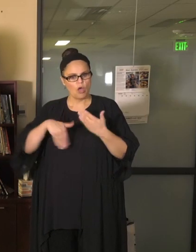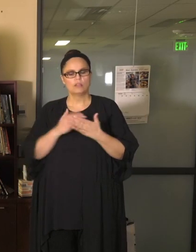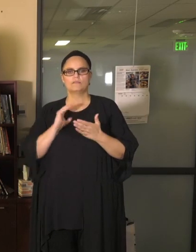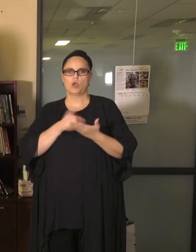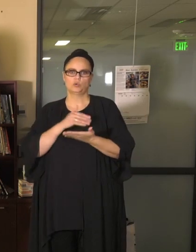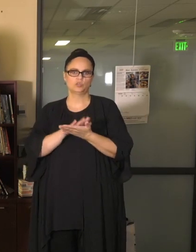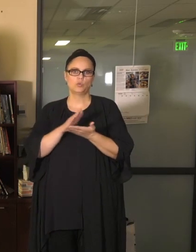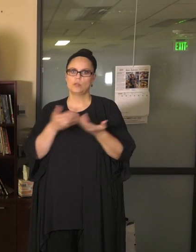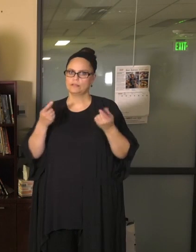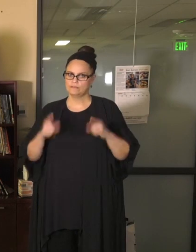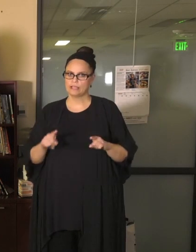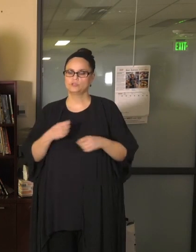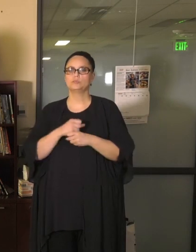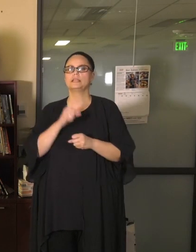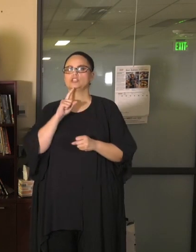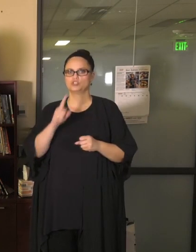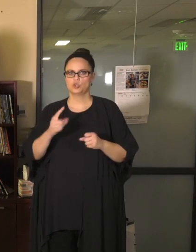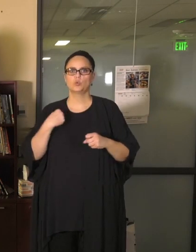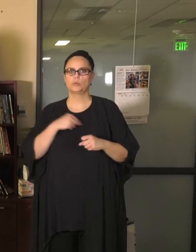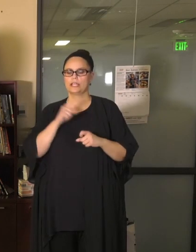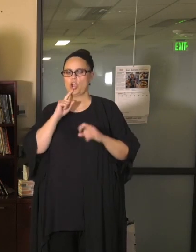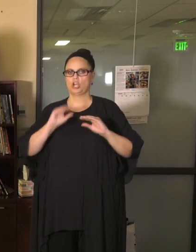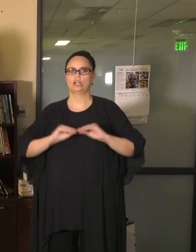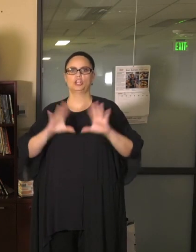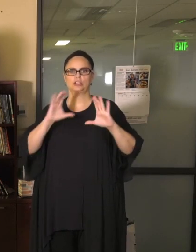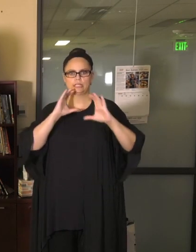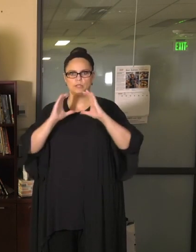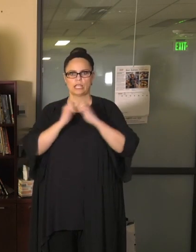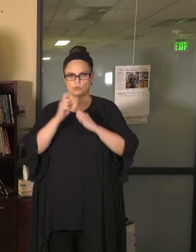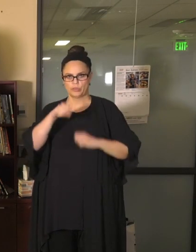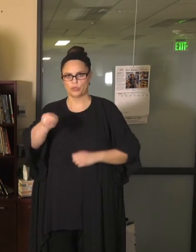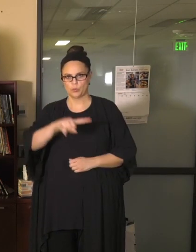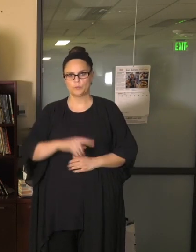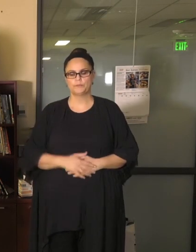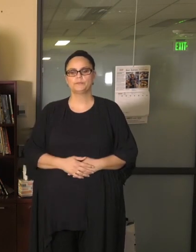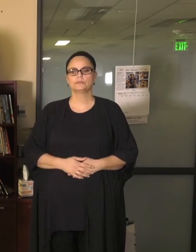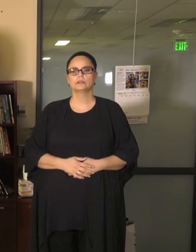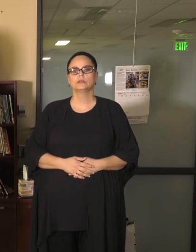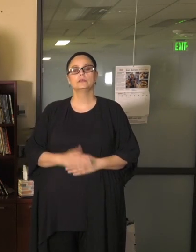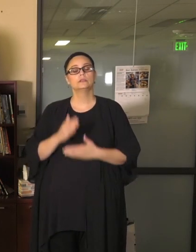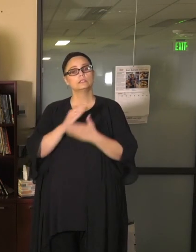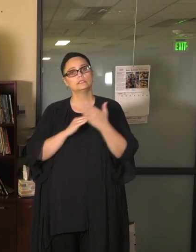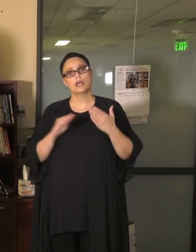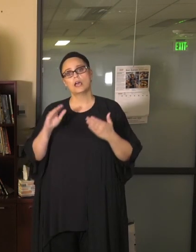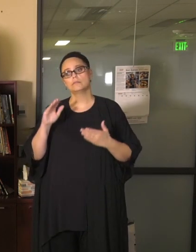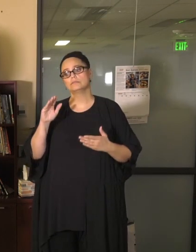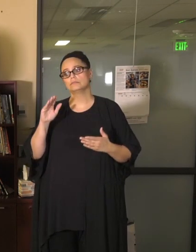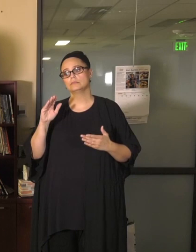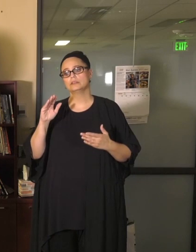sure that we are clearly communicating with you. So some of the feedback and questions that that I've been getting,